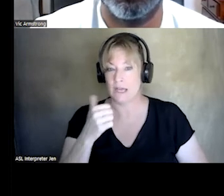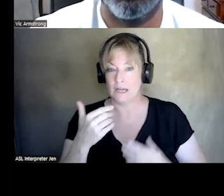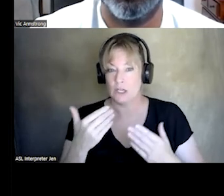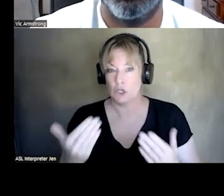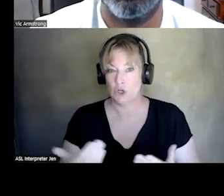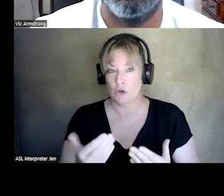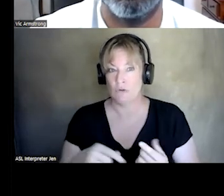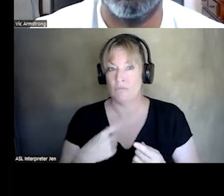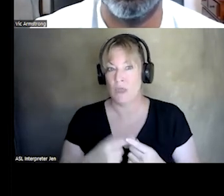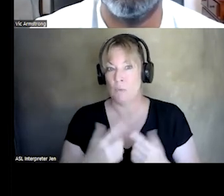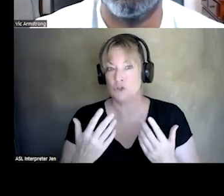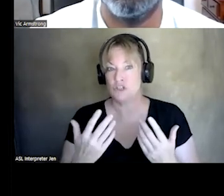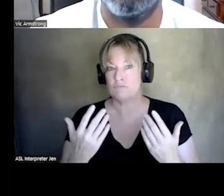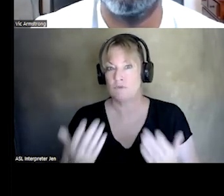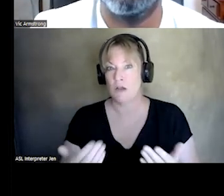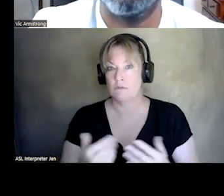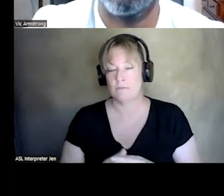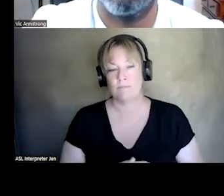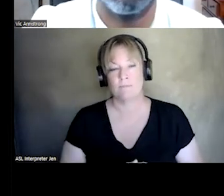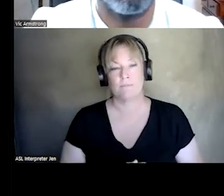THEN WE WILL WE WILL MOVE FORWARD. >> IF FAY IS NOT HERE.